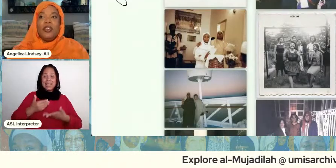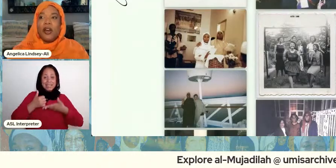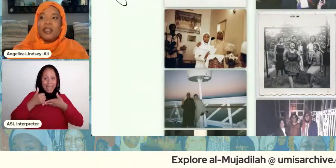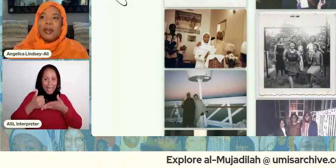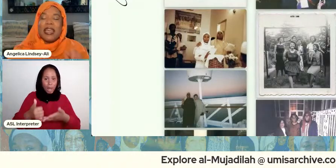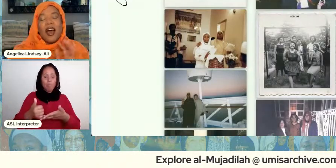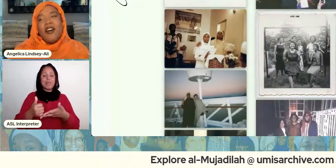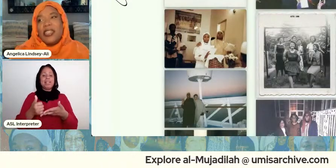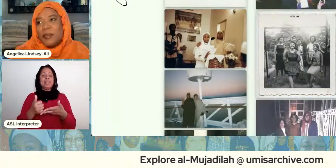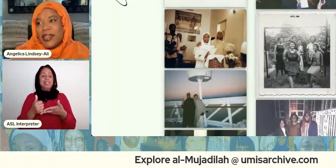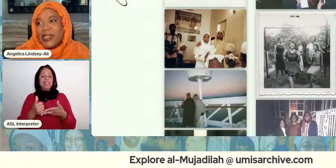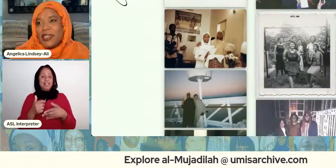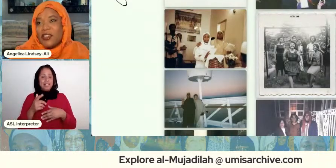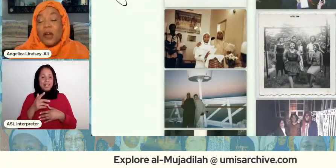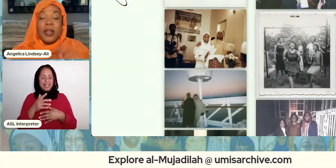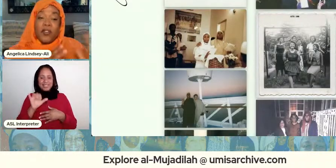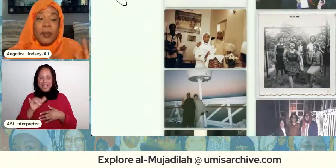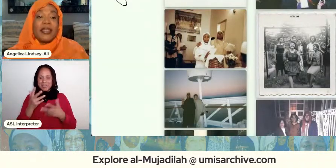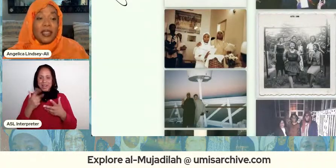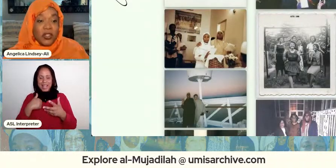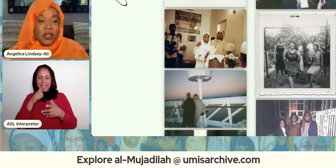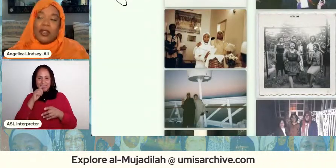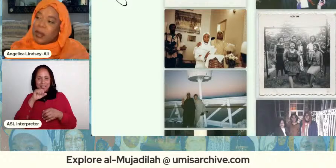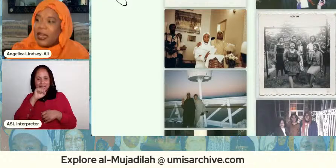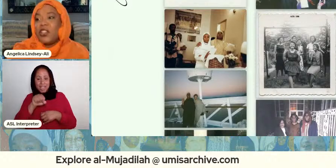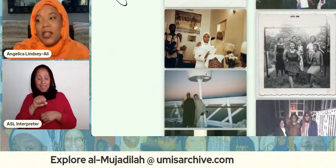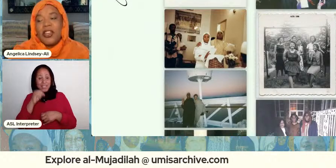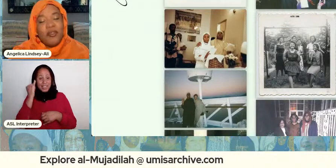you know someone said oh she's my sister no but if you my sister you can be like angelica